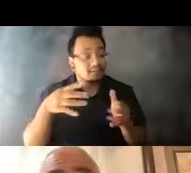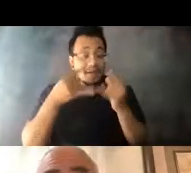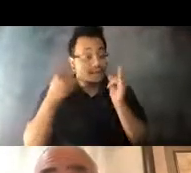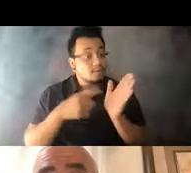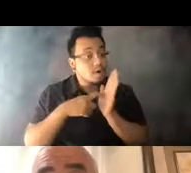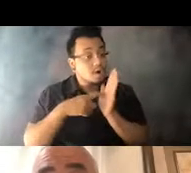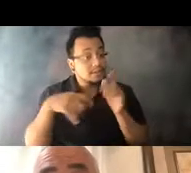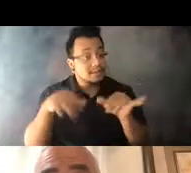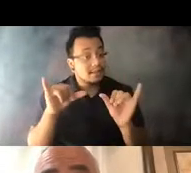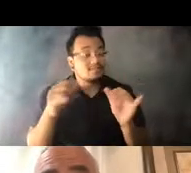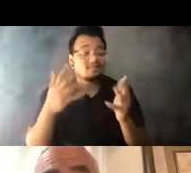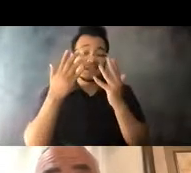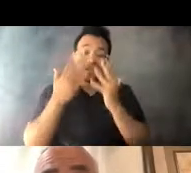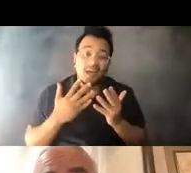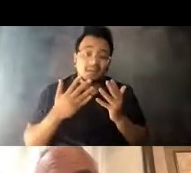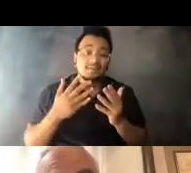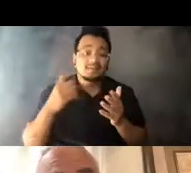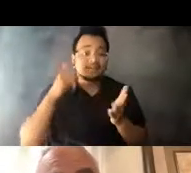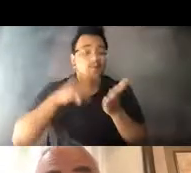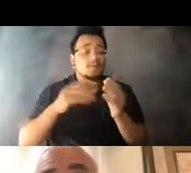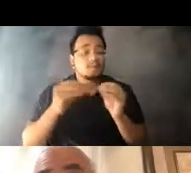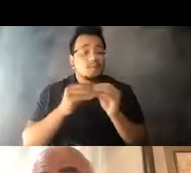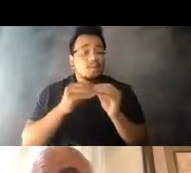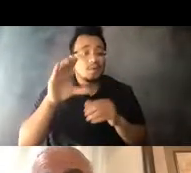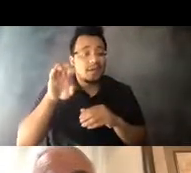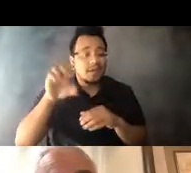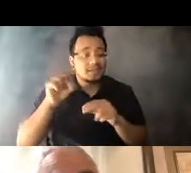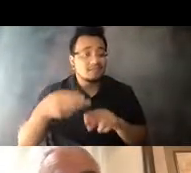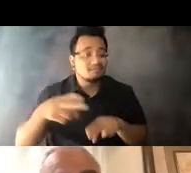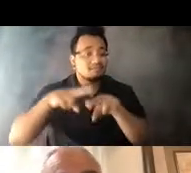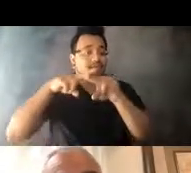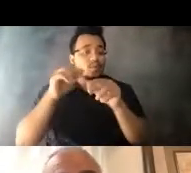14:39:59 transit. 14:40:07 We are seeing obviously, a resurgence of a potential new wave with the delta variant